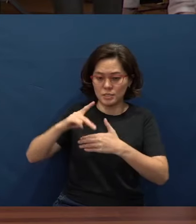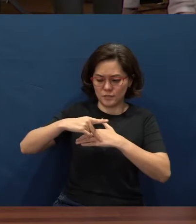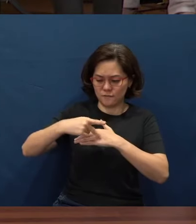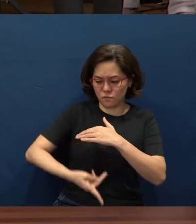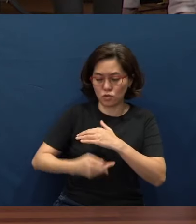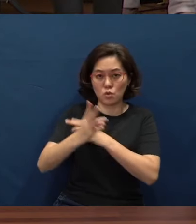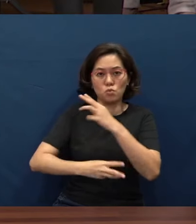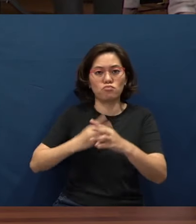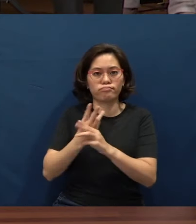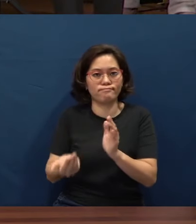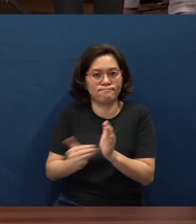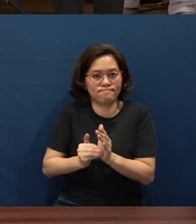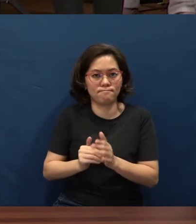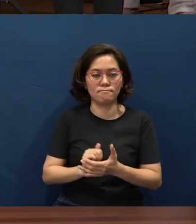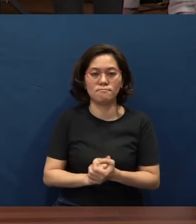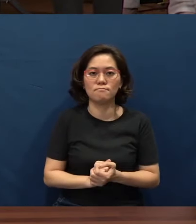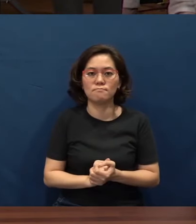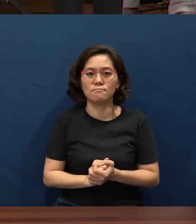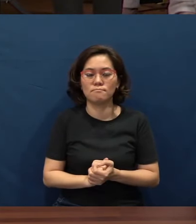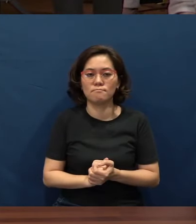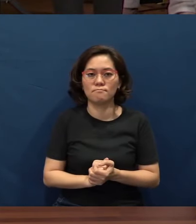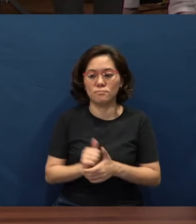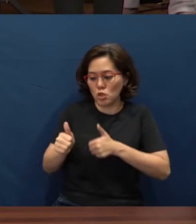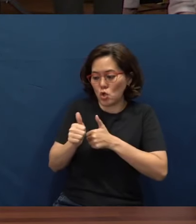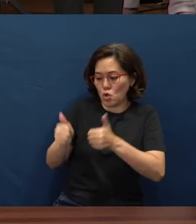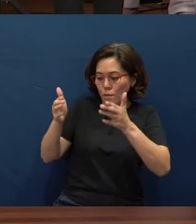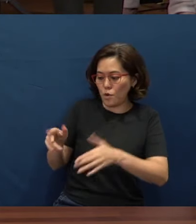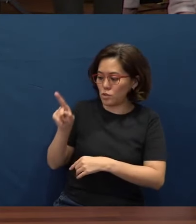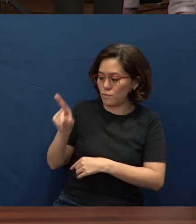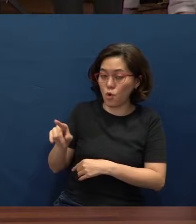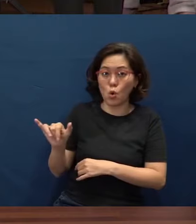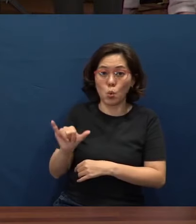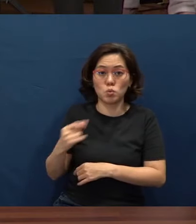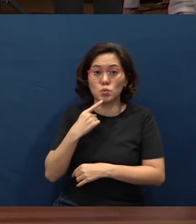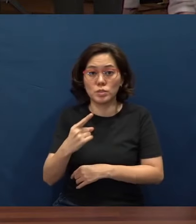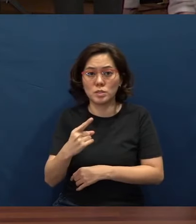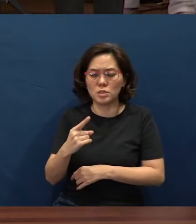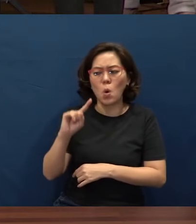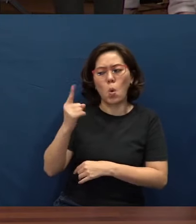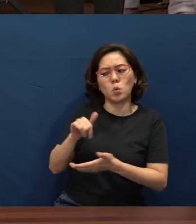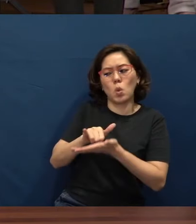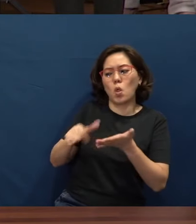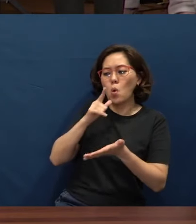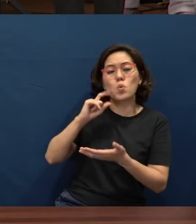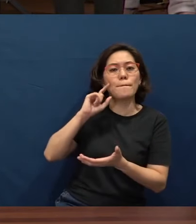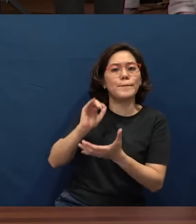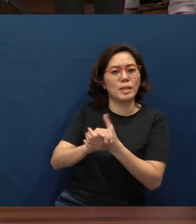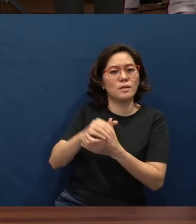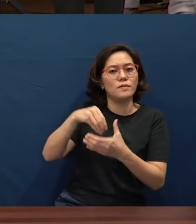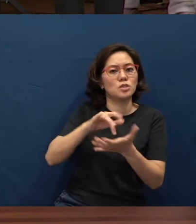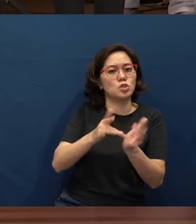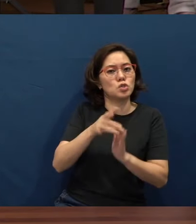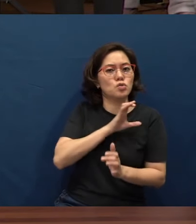Apostle Paul also told us that only those who believe in Jesus Christ as their Lord